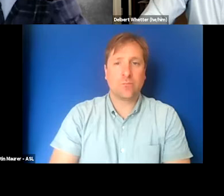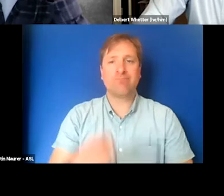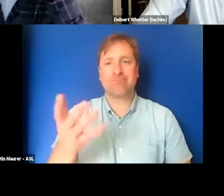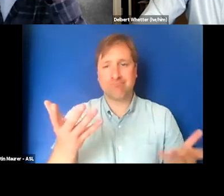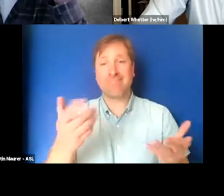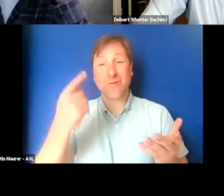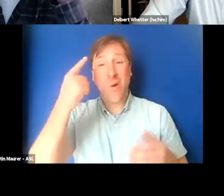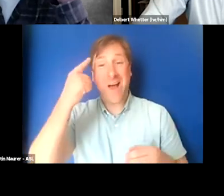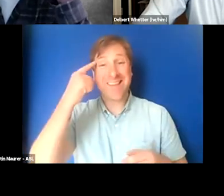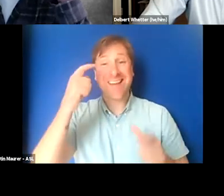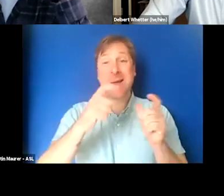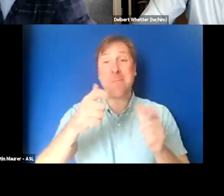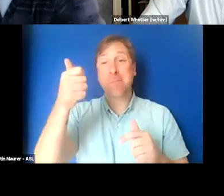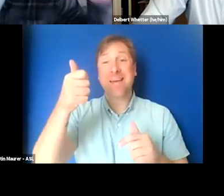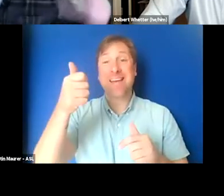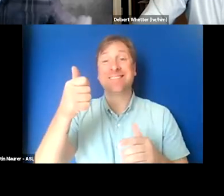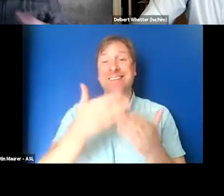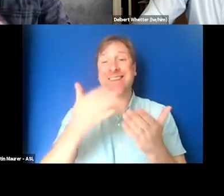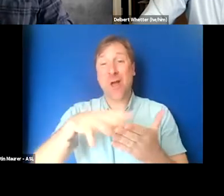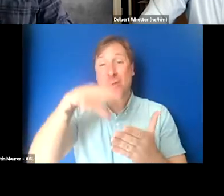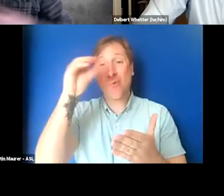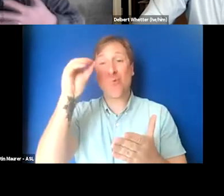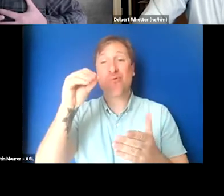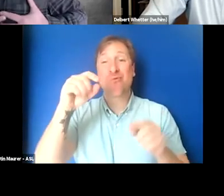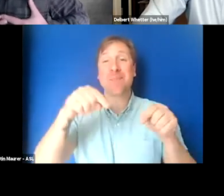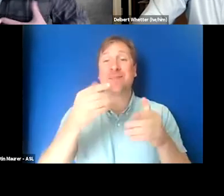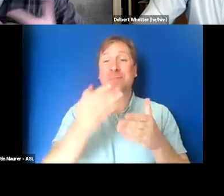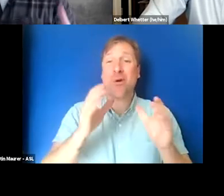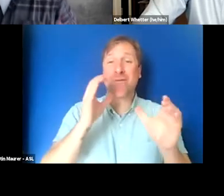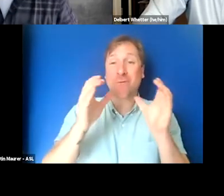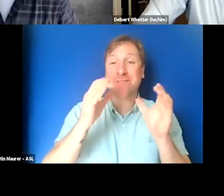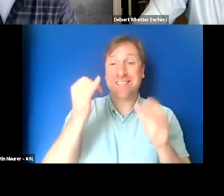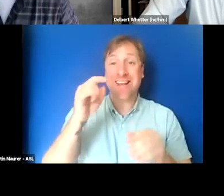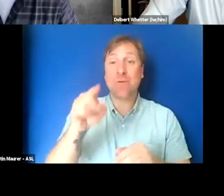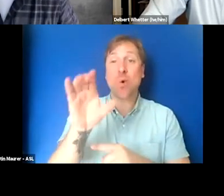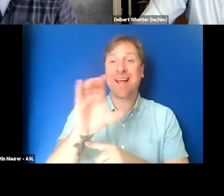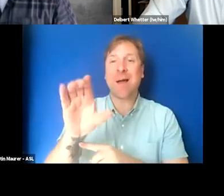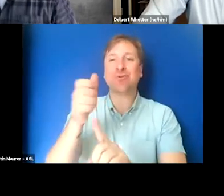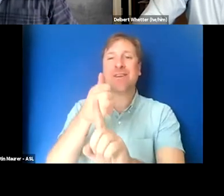I think the biggest takeaway from this part of the conversation is if you are captioning your own work and you've